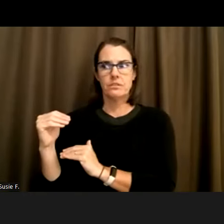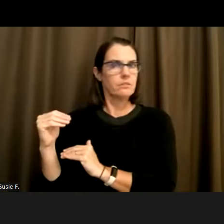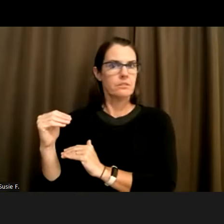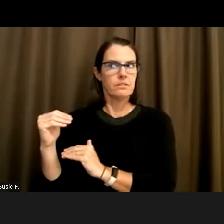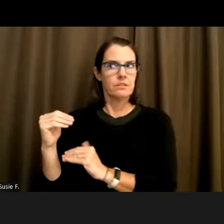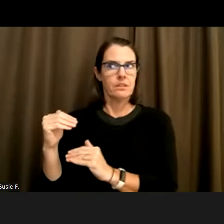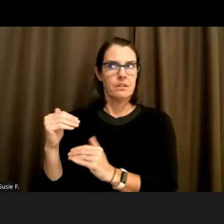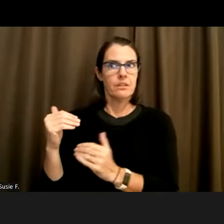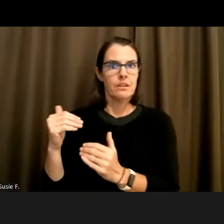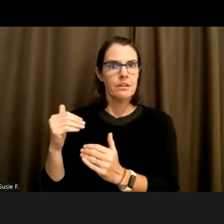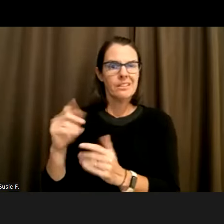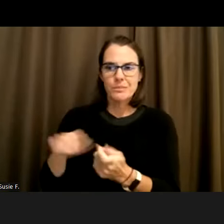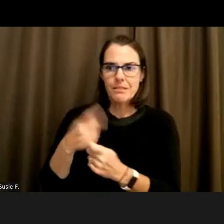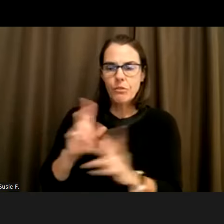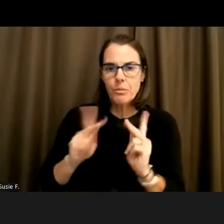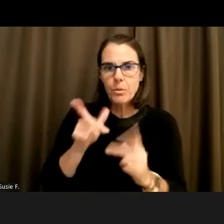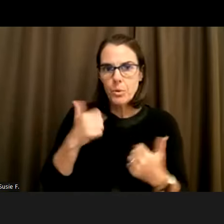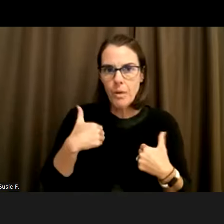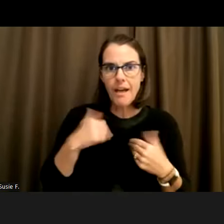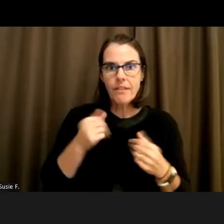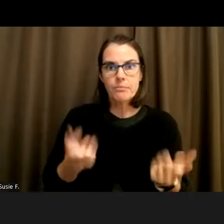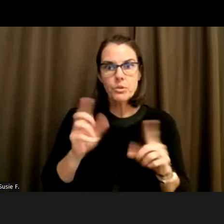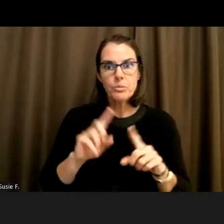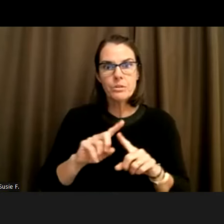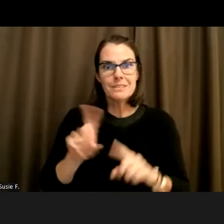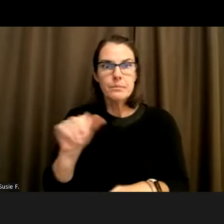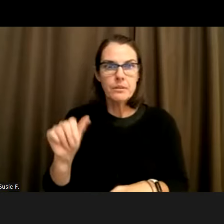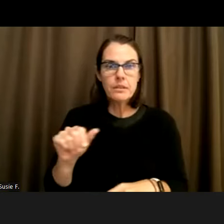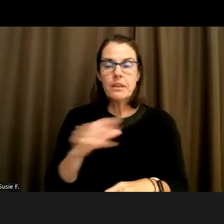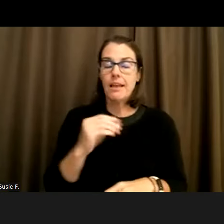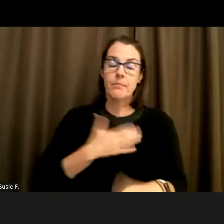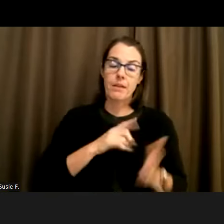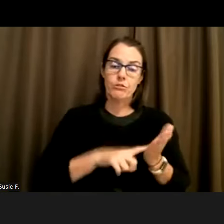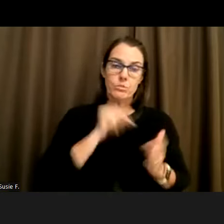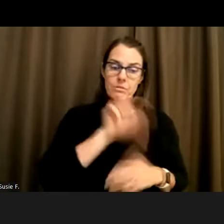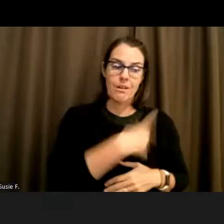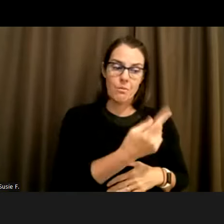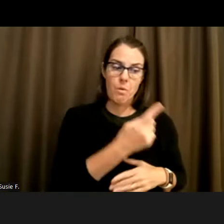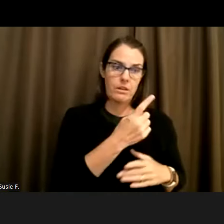And my research didn't focus on race necessarily because all of the clients and interviews that I did were with white people.